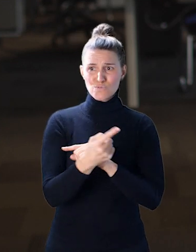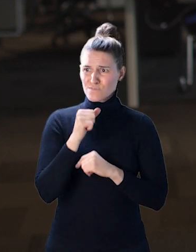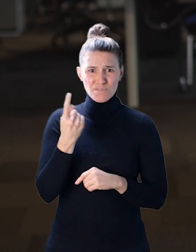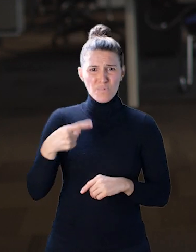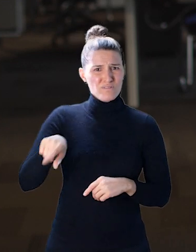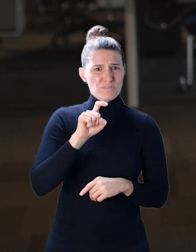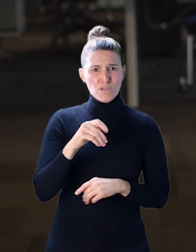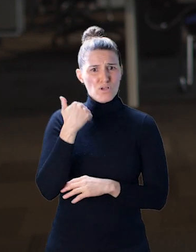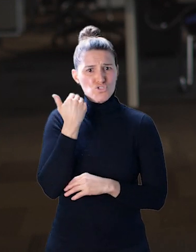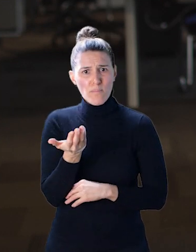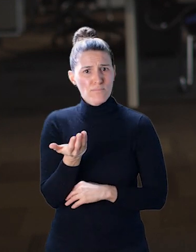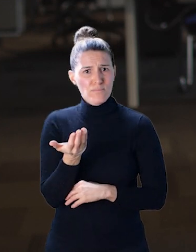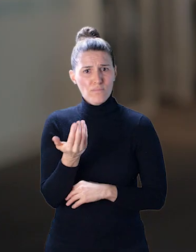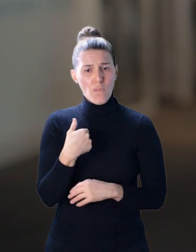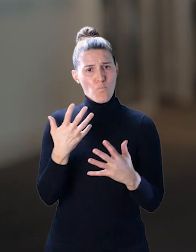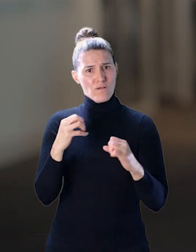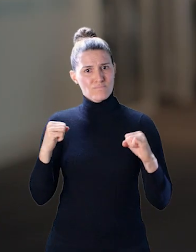anybody to ever be ashamed about. I want to fight for